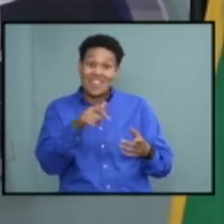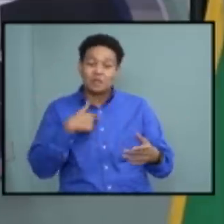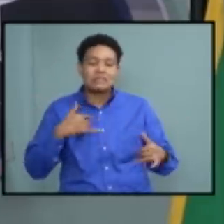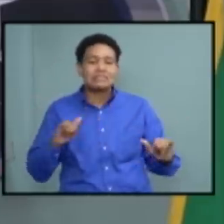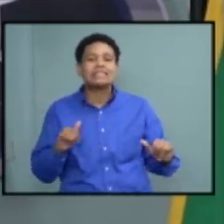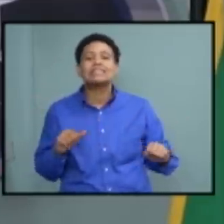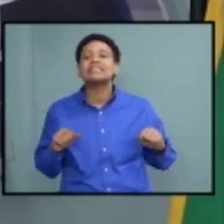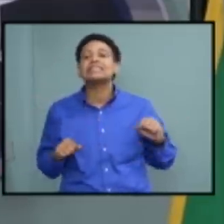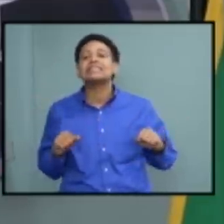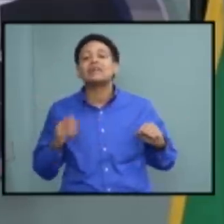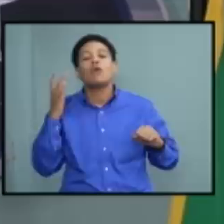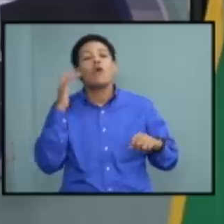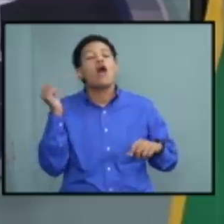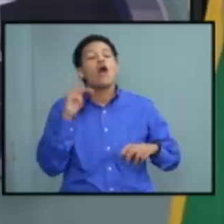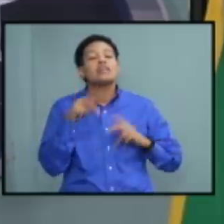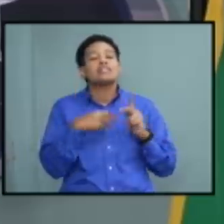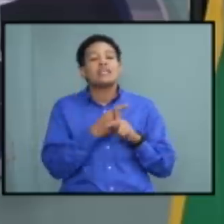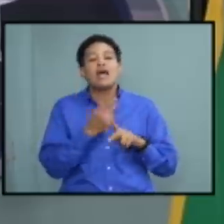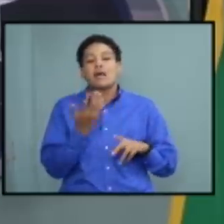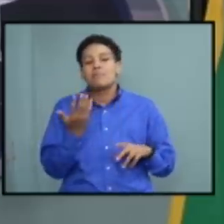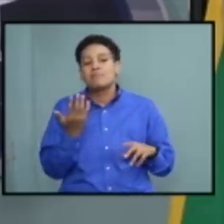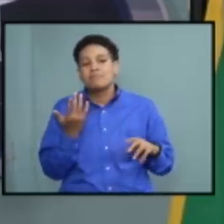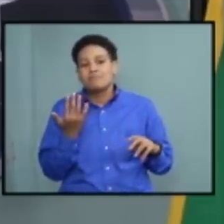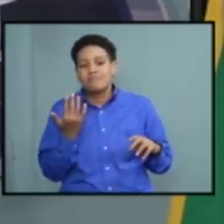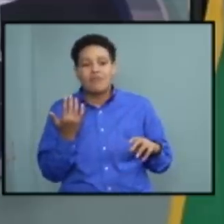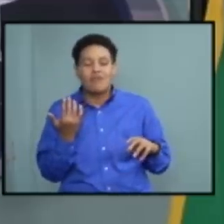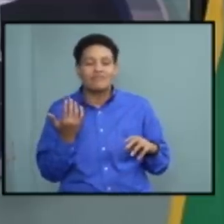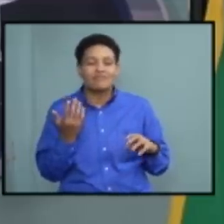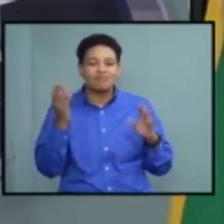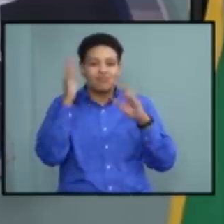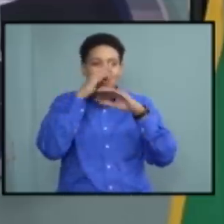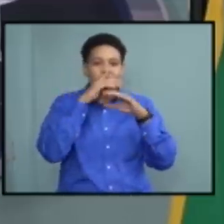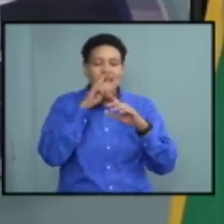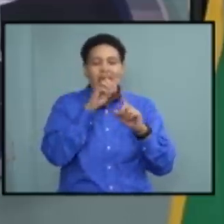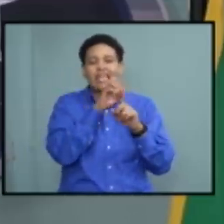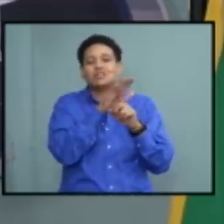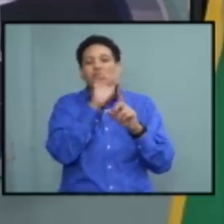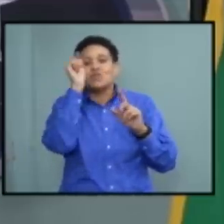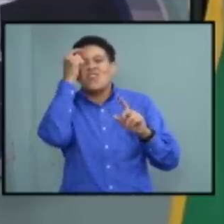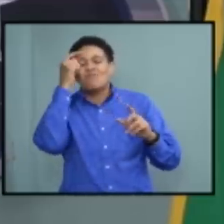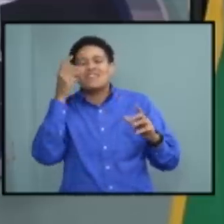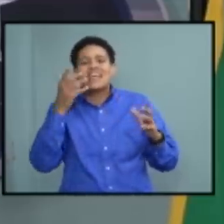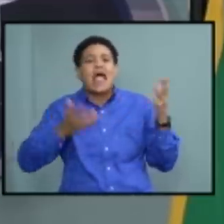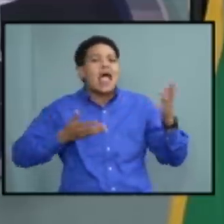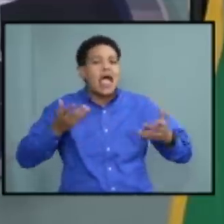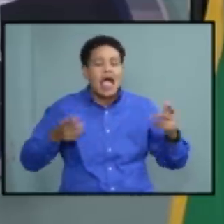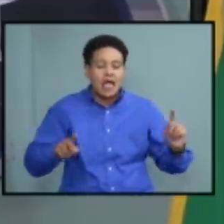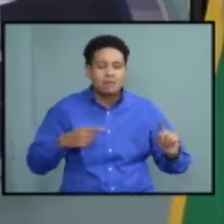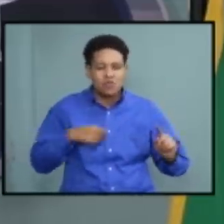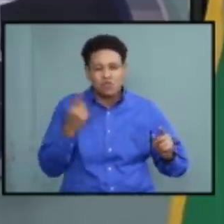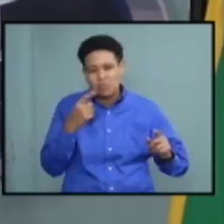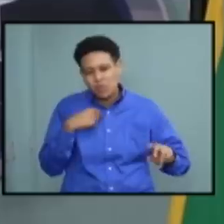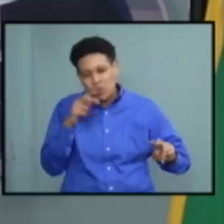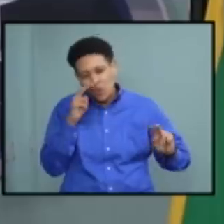know there can be all kinds of mischief and imaginations that will expose the government so it's something that we are looking at what we're very careful